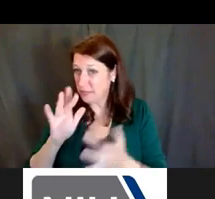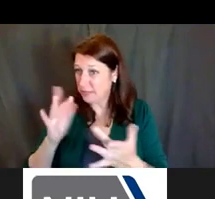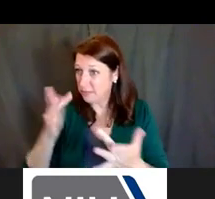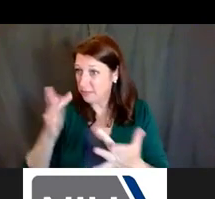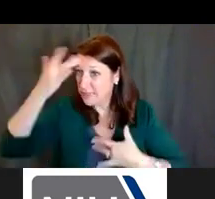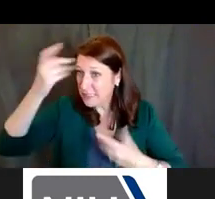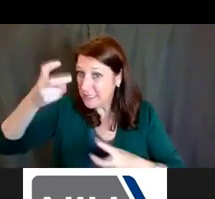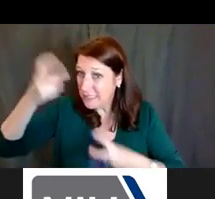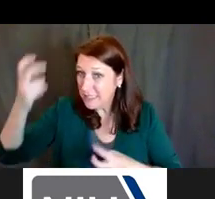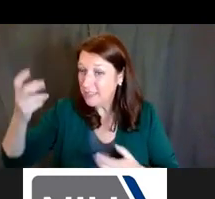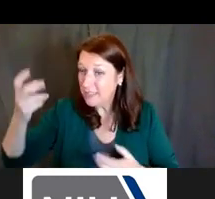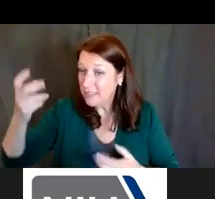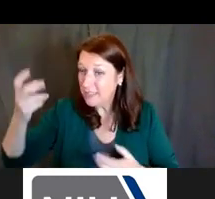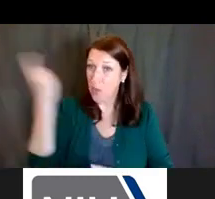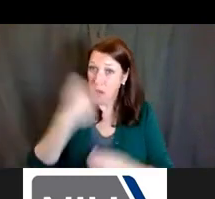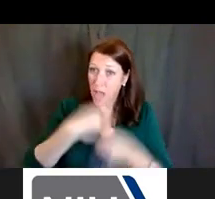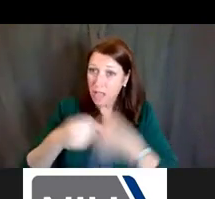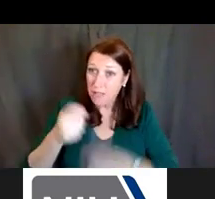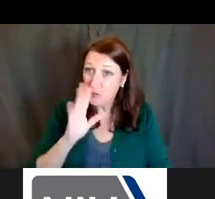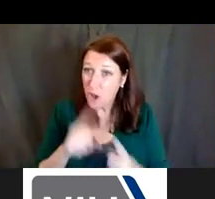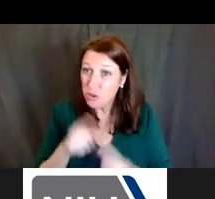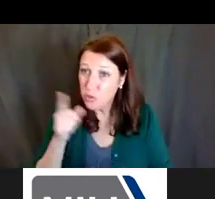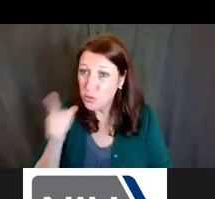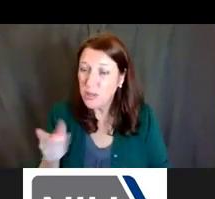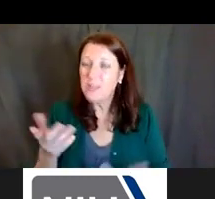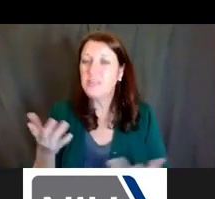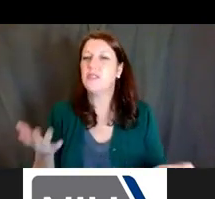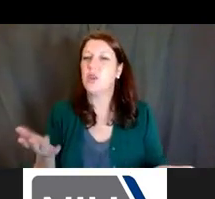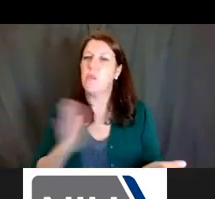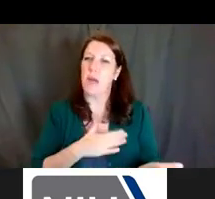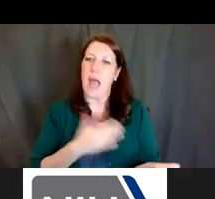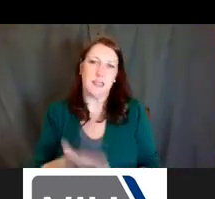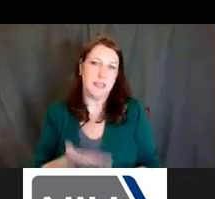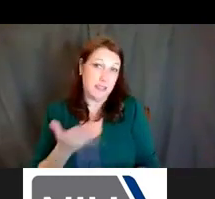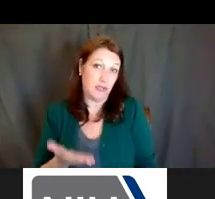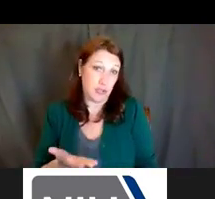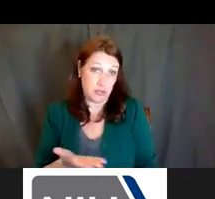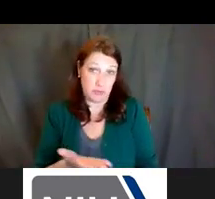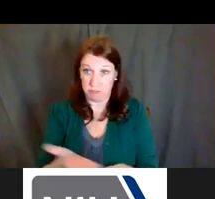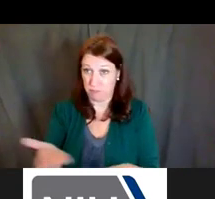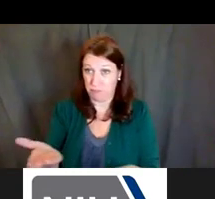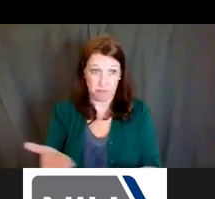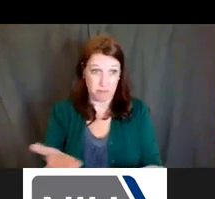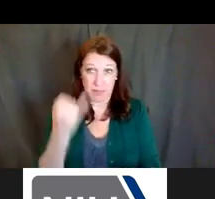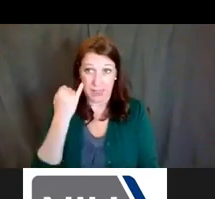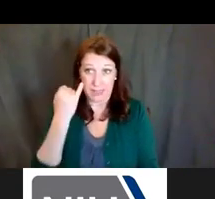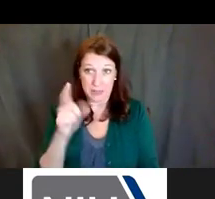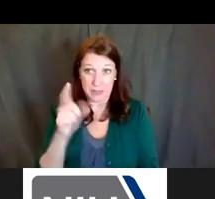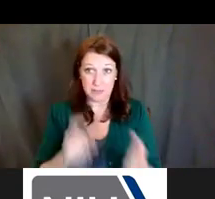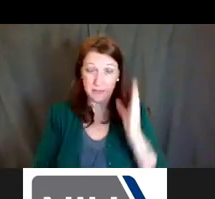Who can I talk to? That would be my suggestion -- I don't know if you all have other ideas. Dr. Amanda Boyce: No, I agree.